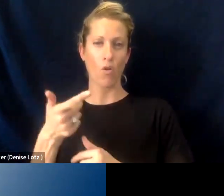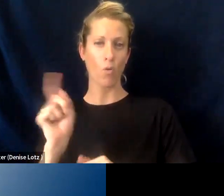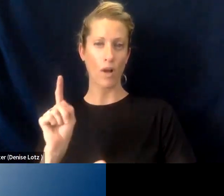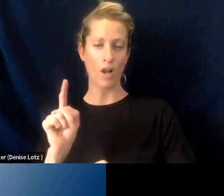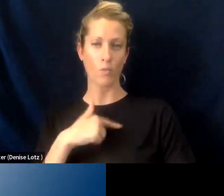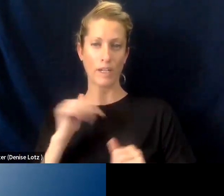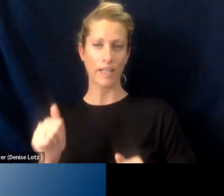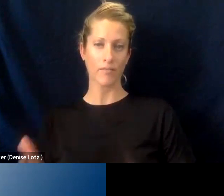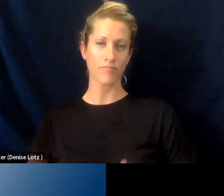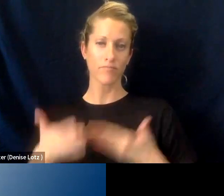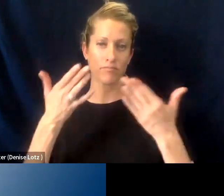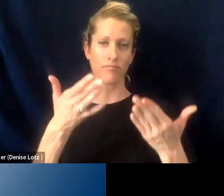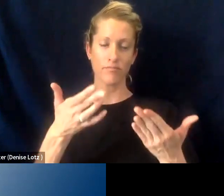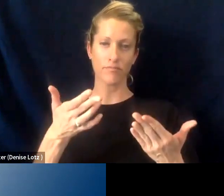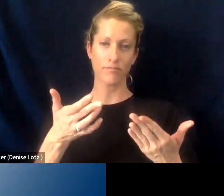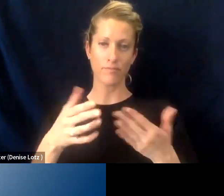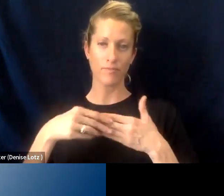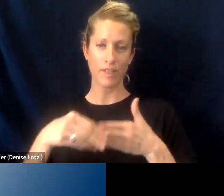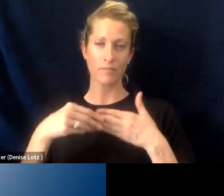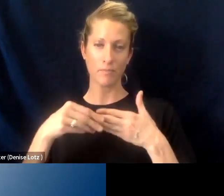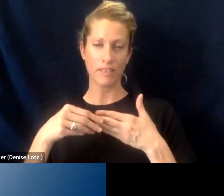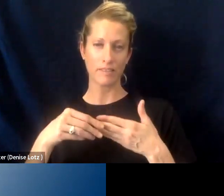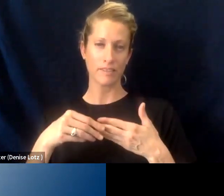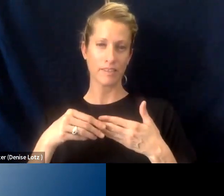into this flexibility flexibly paste environment as well.